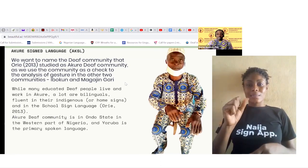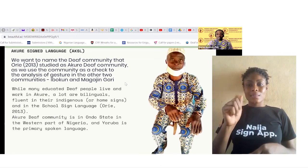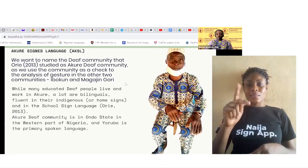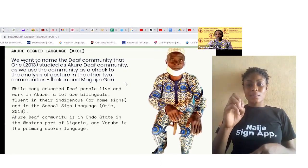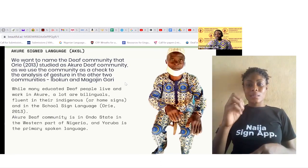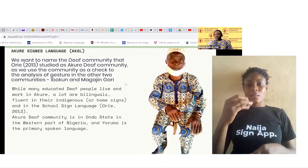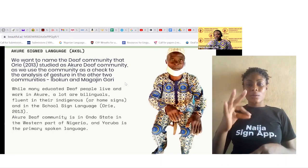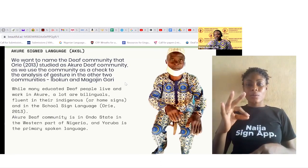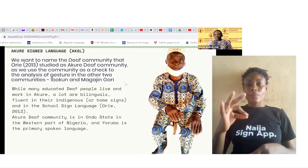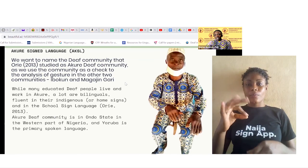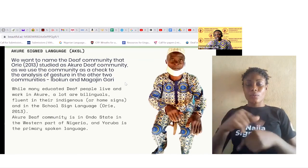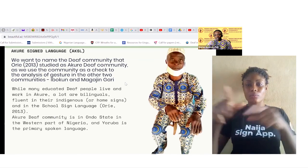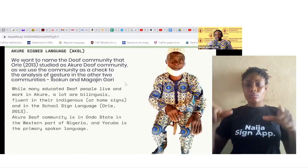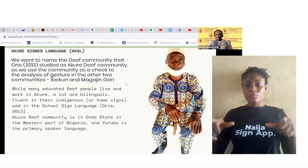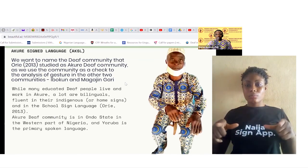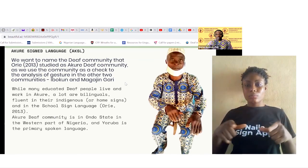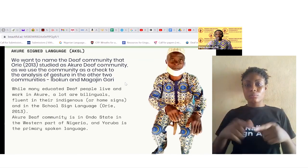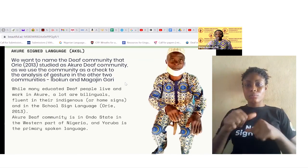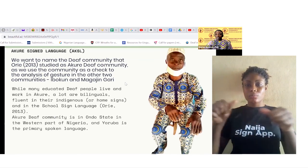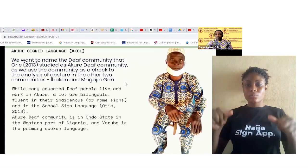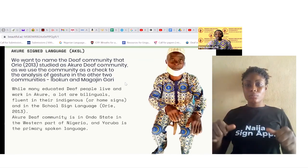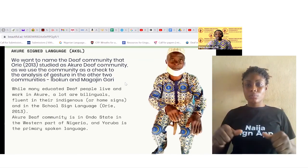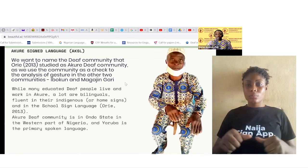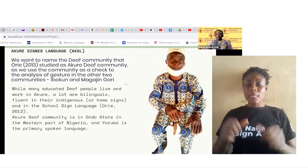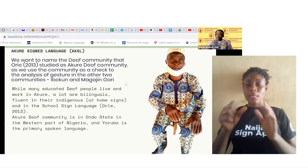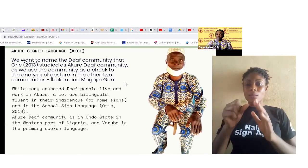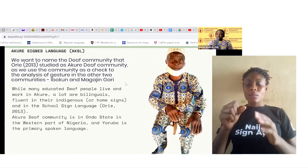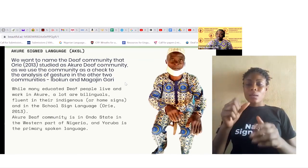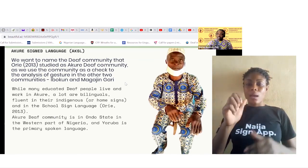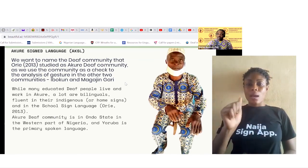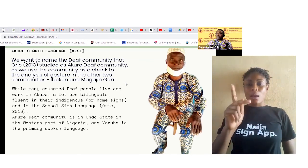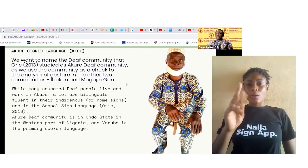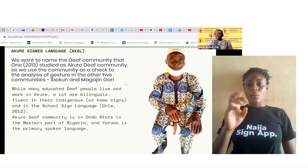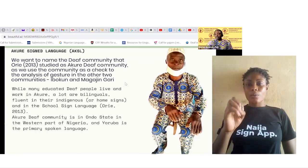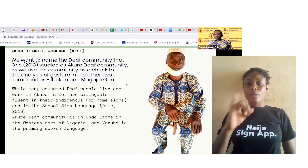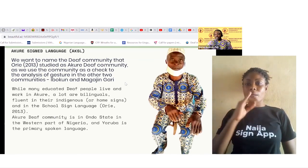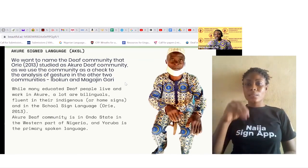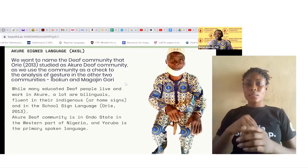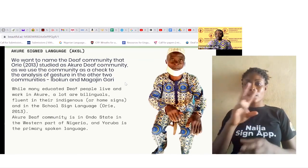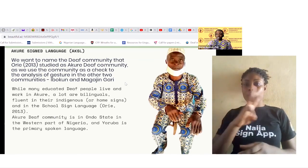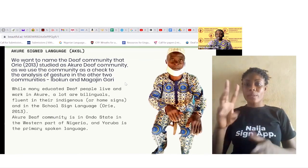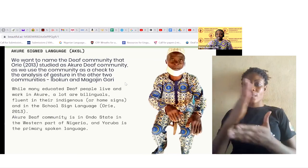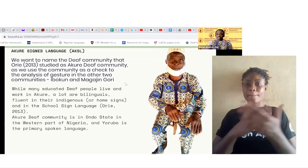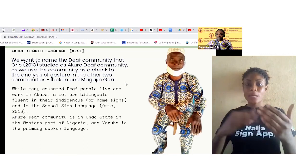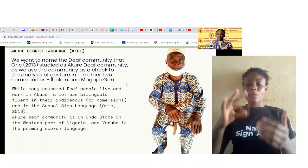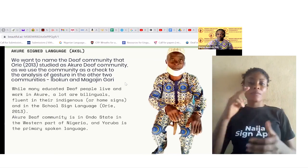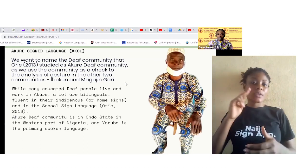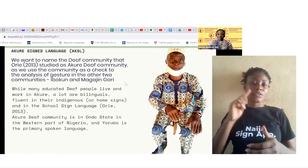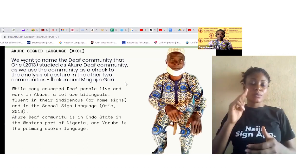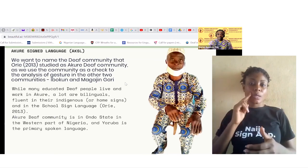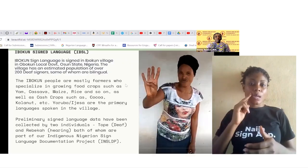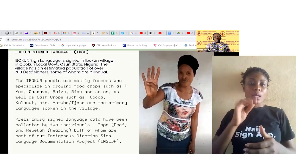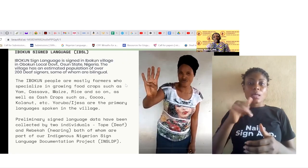in the Western part of Nigeria and the primary spoken language in that community is Yoruba. The